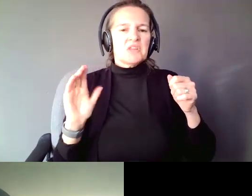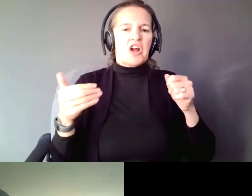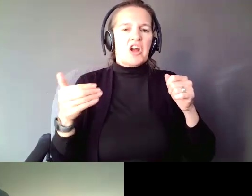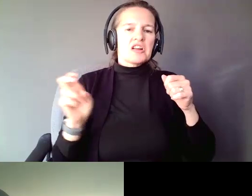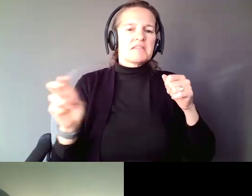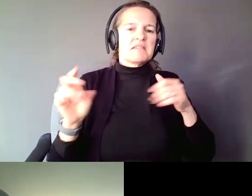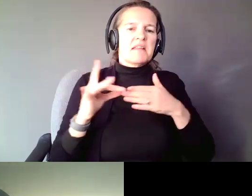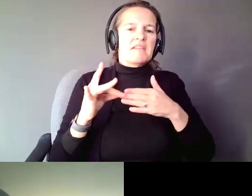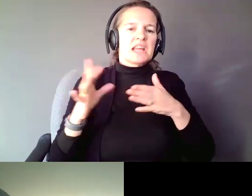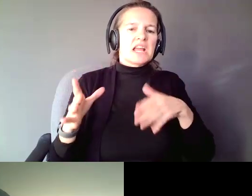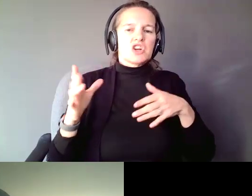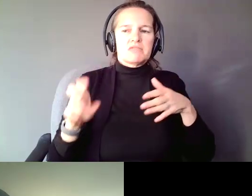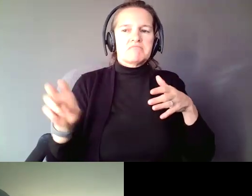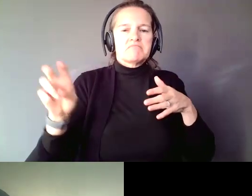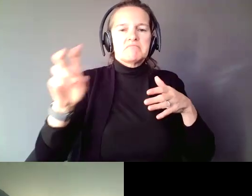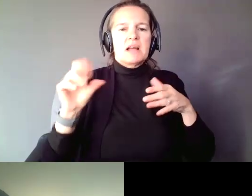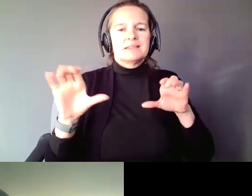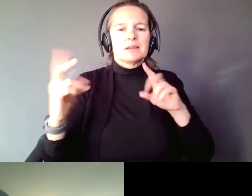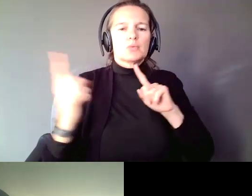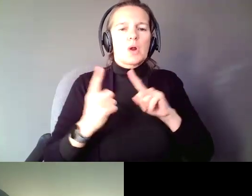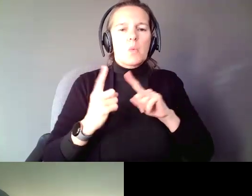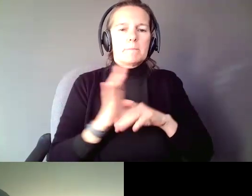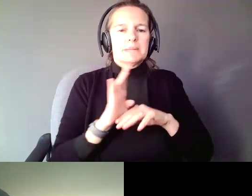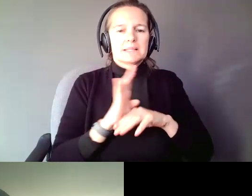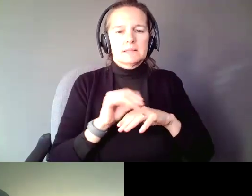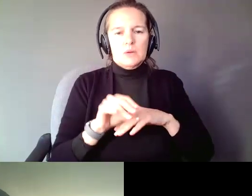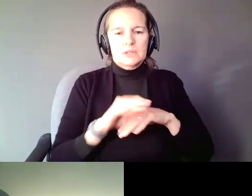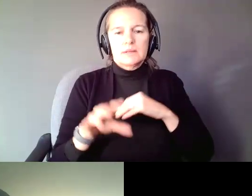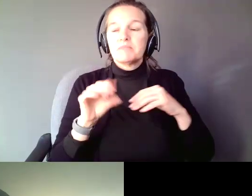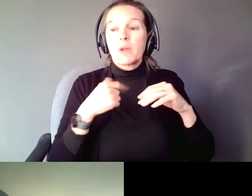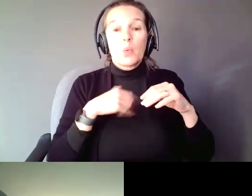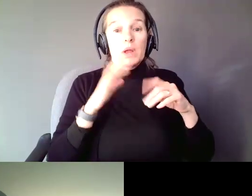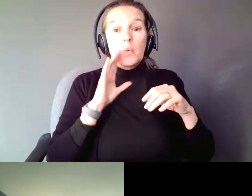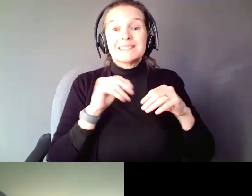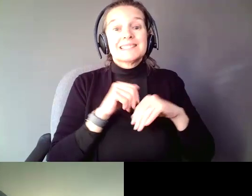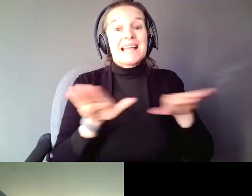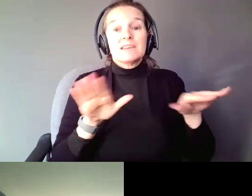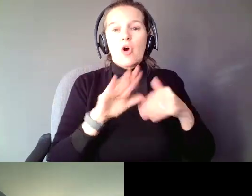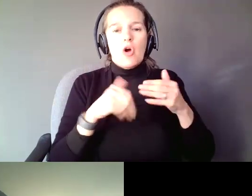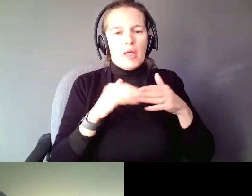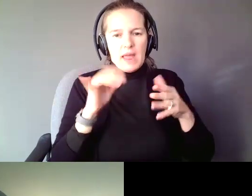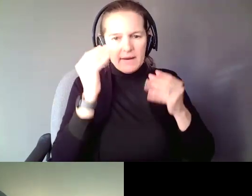who does one on one business counseling. We will send all that information out to you,